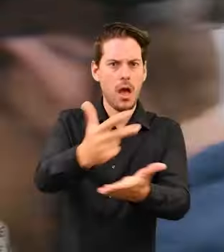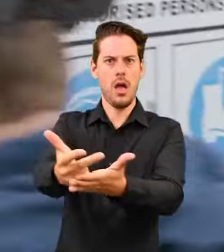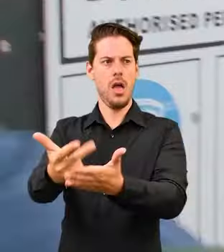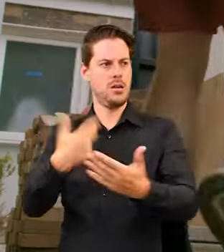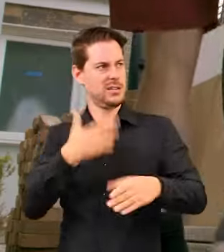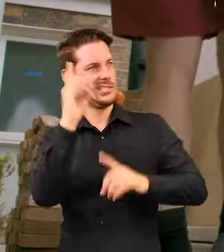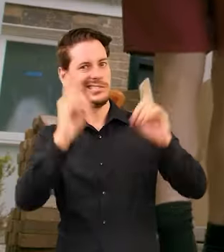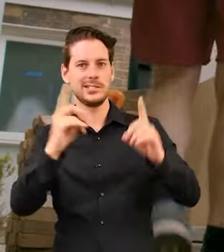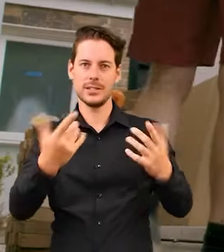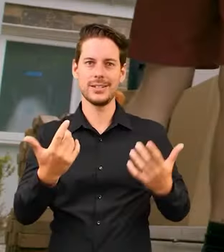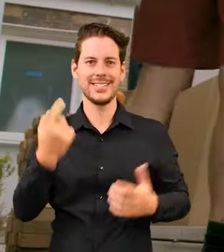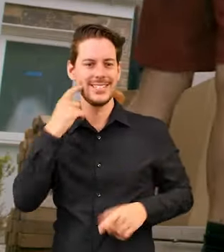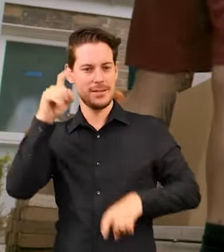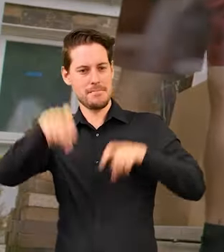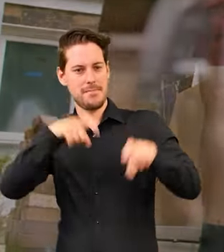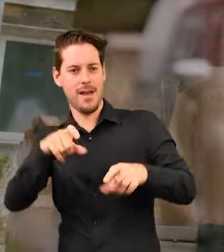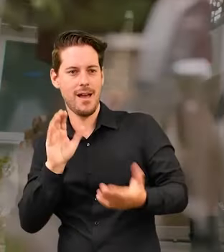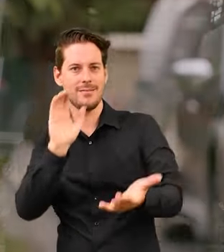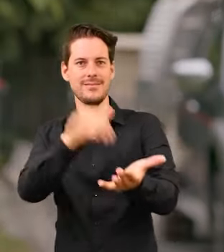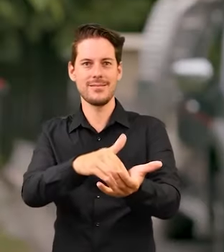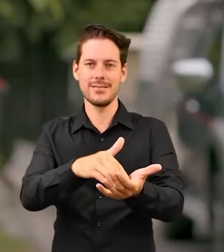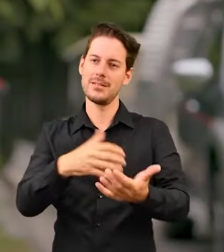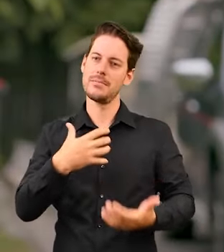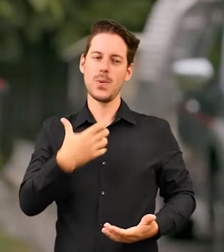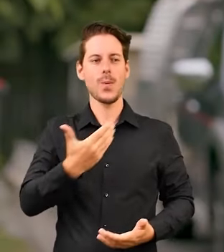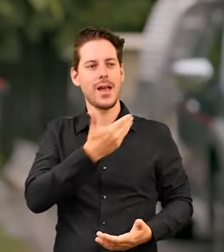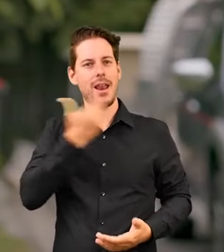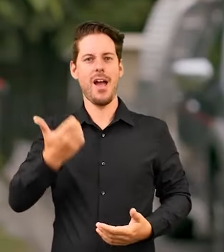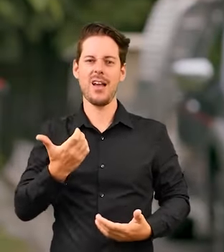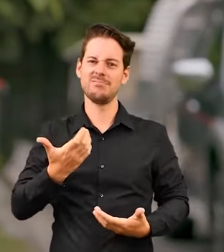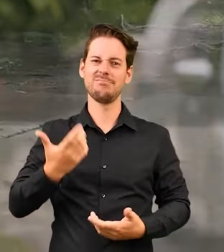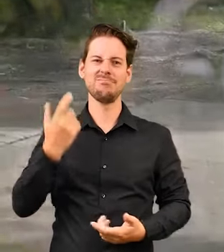working in the city. It just makes my ride a lot nicer and easier.